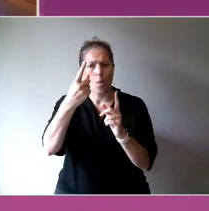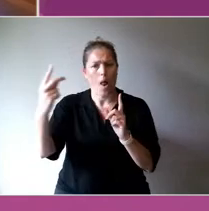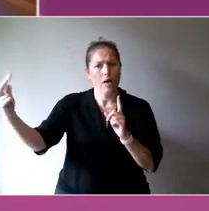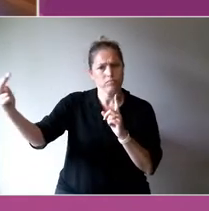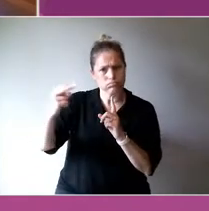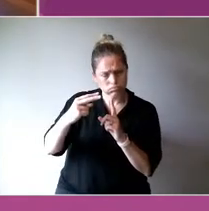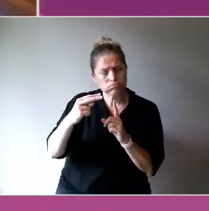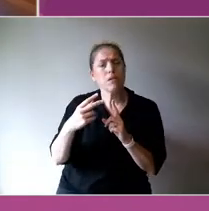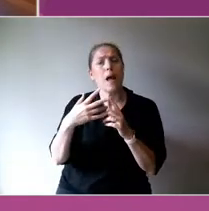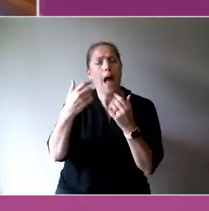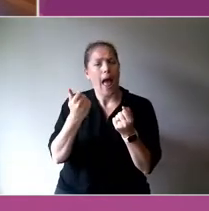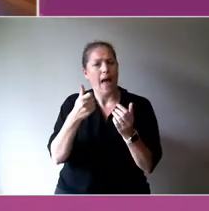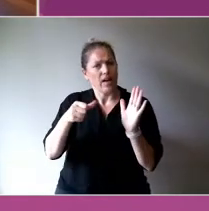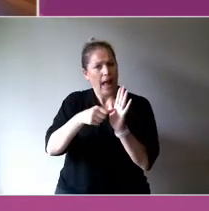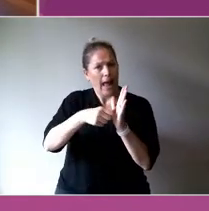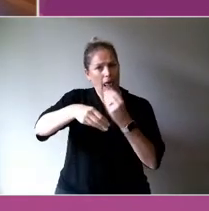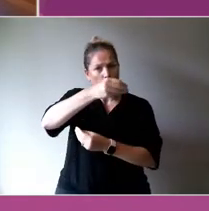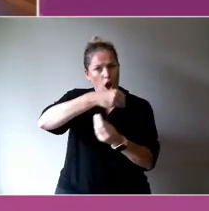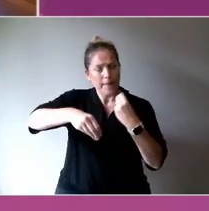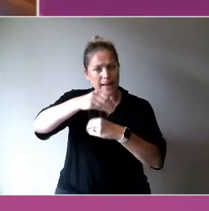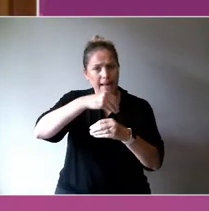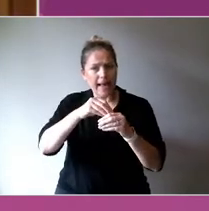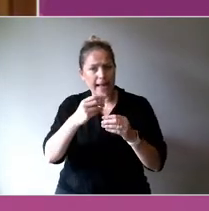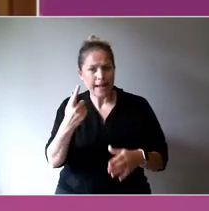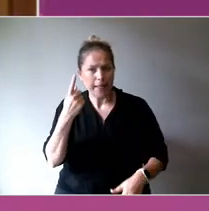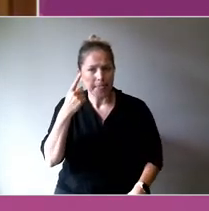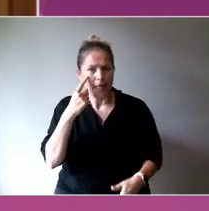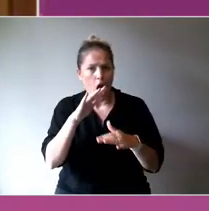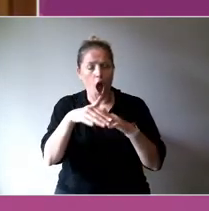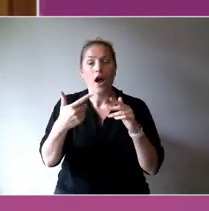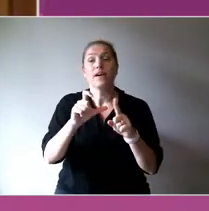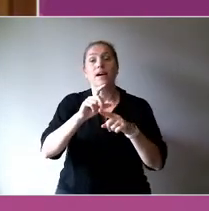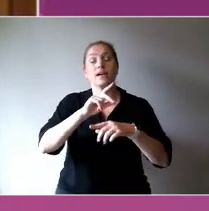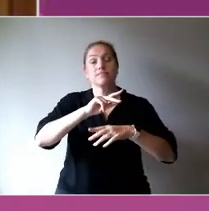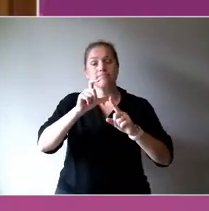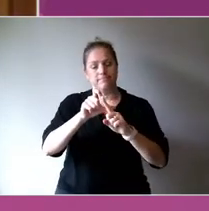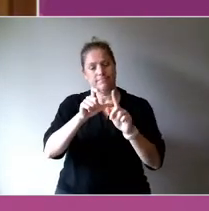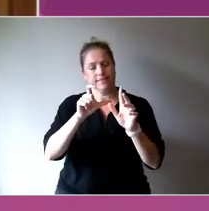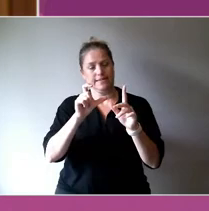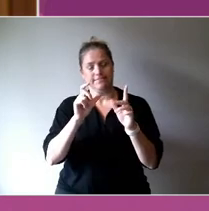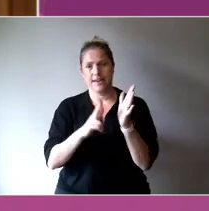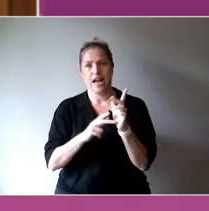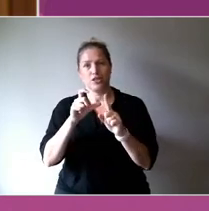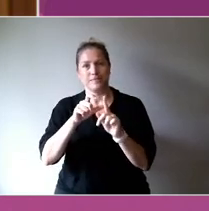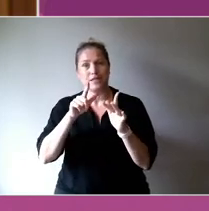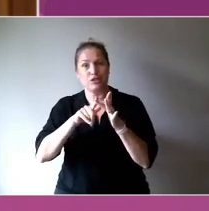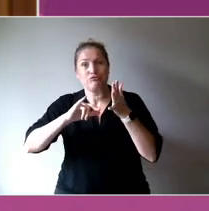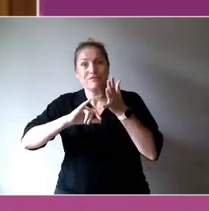lens here too. If we think about the National Disability Insurance Scheme, which is, in terms of investment,